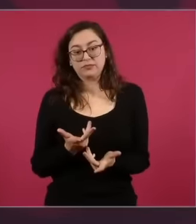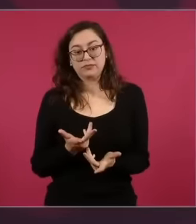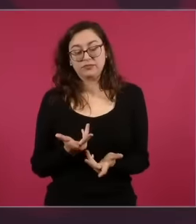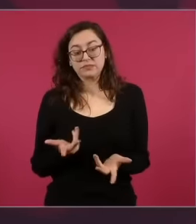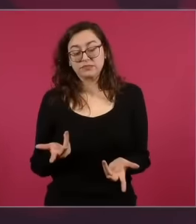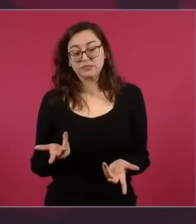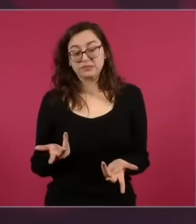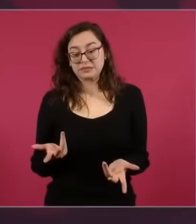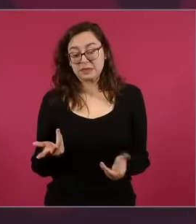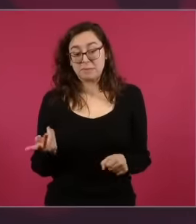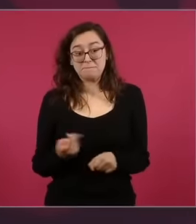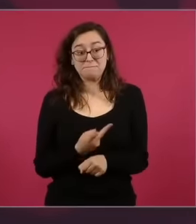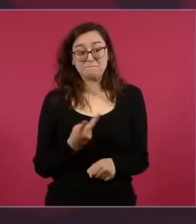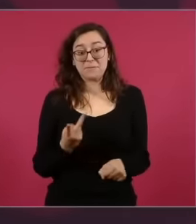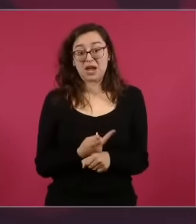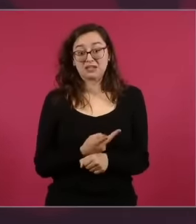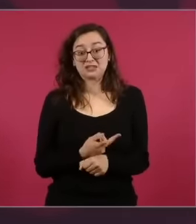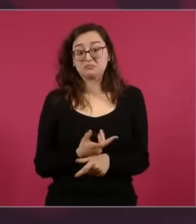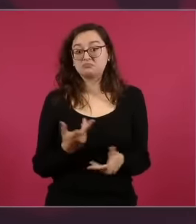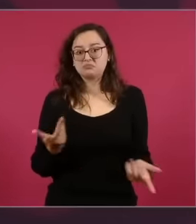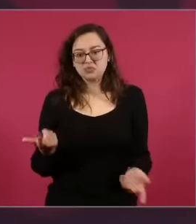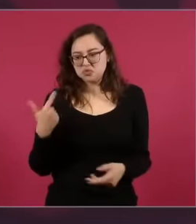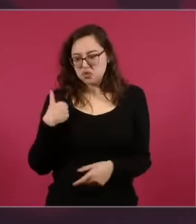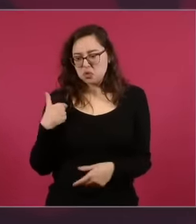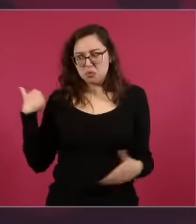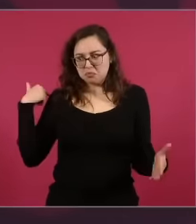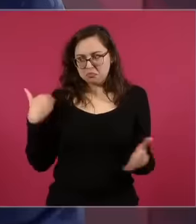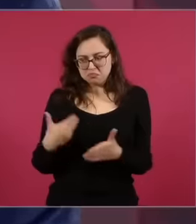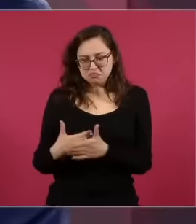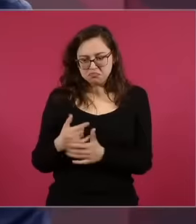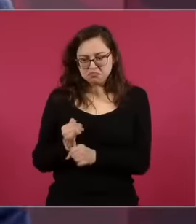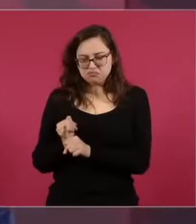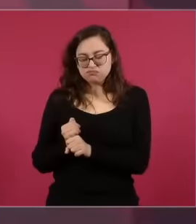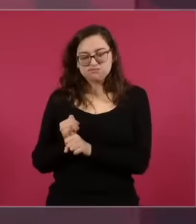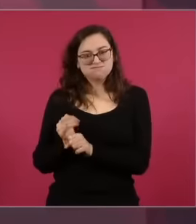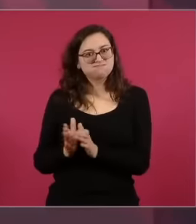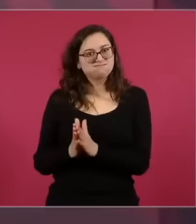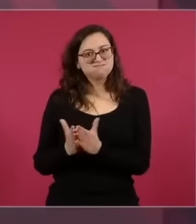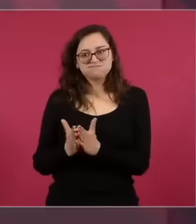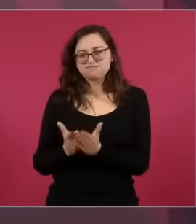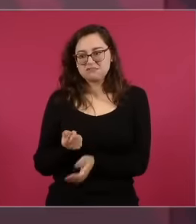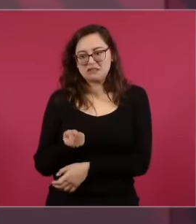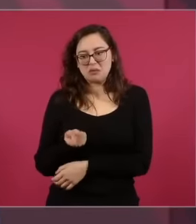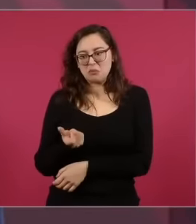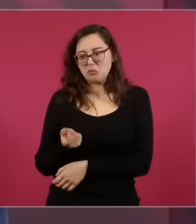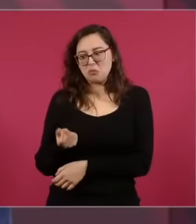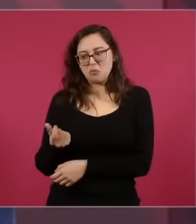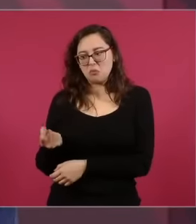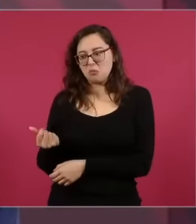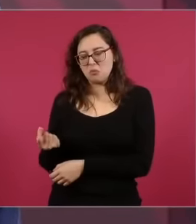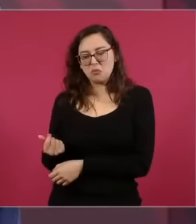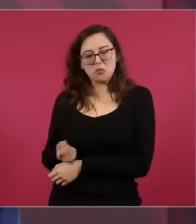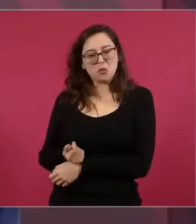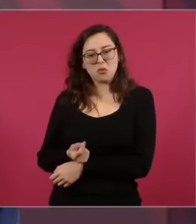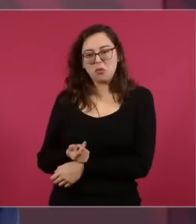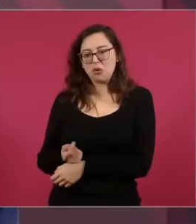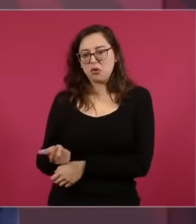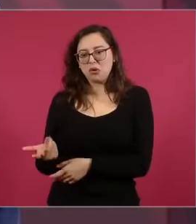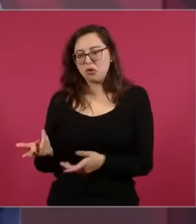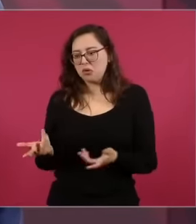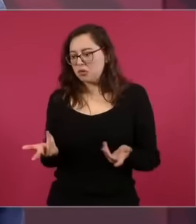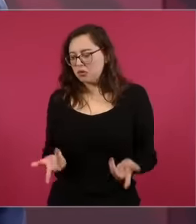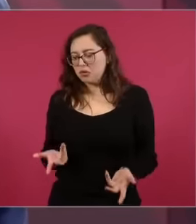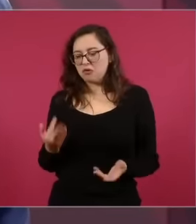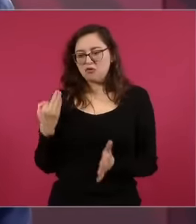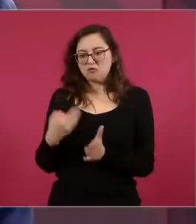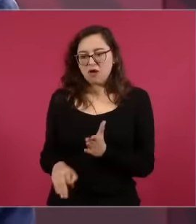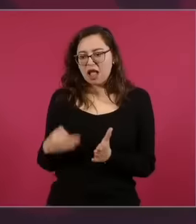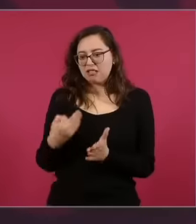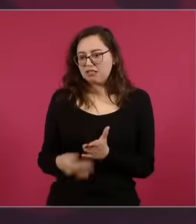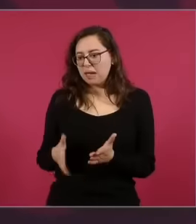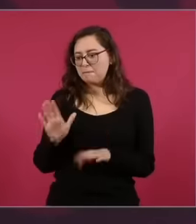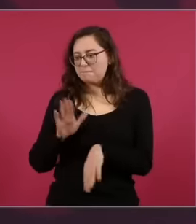bibliography, there is not much evidence. documentaries are codices